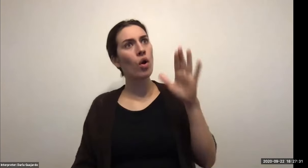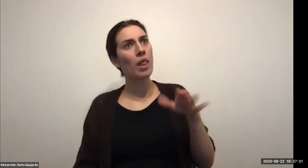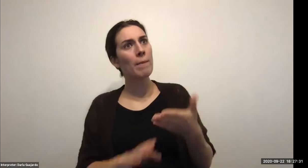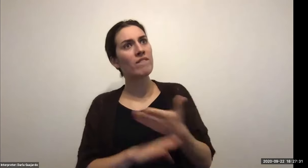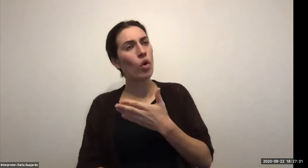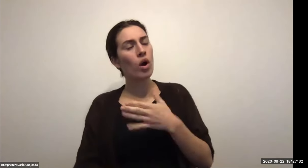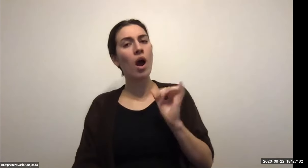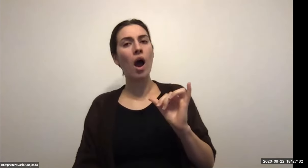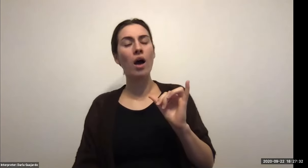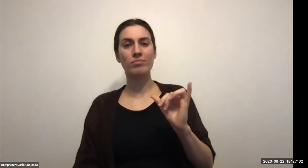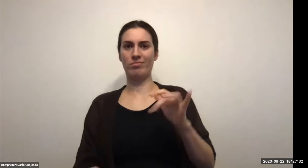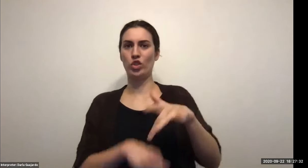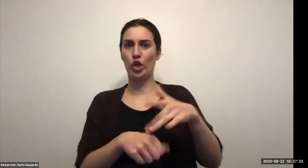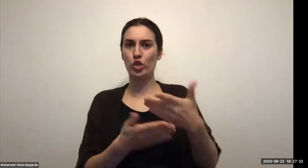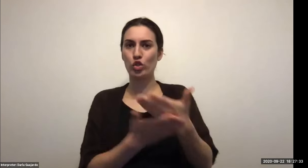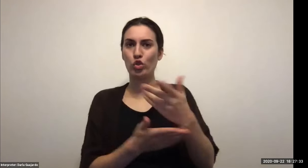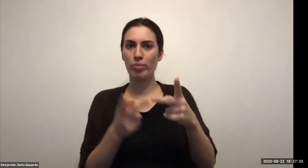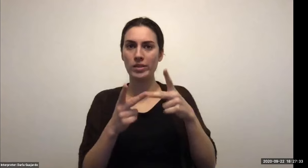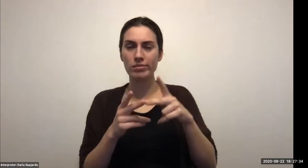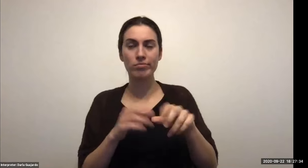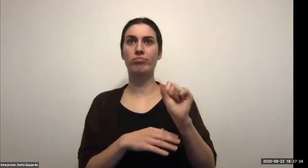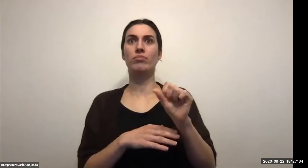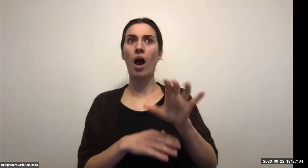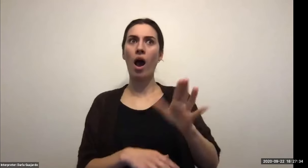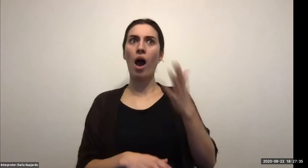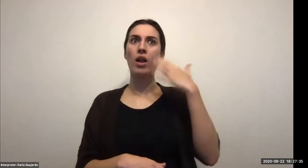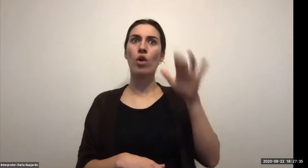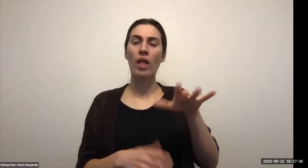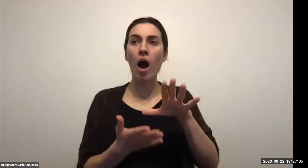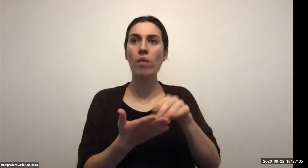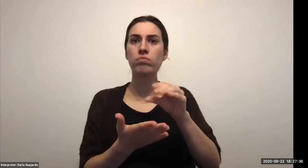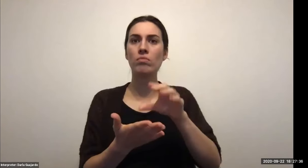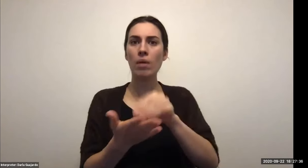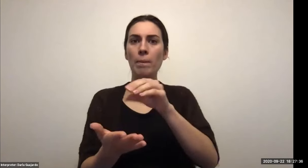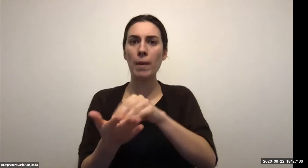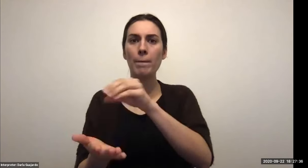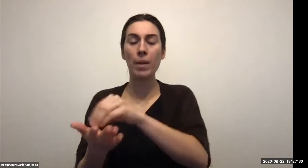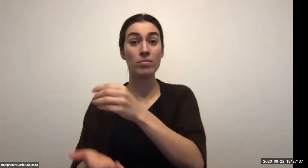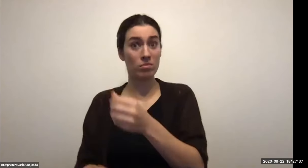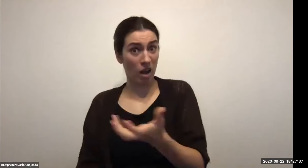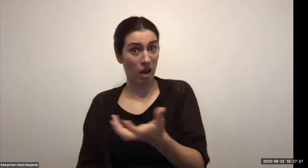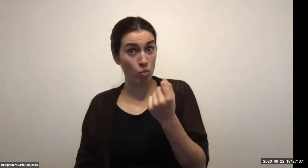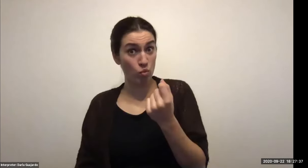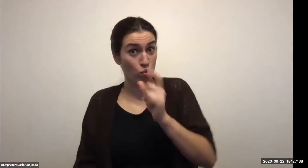Keith Wolling: Attractions Keith Wolling: Consortium and host Keith Wolling: cruise industry. Keith Wolling: Destinations